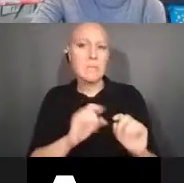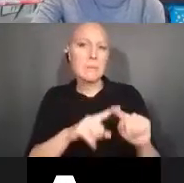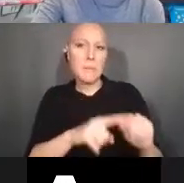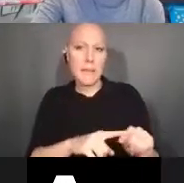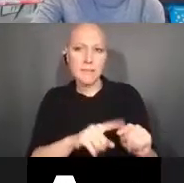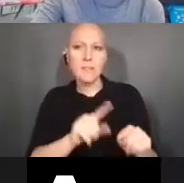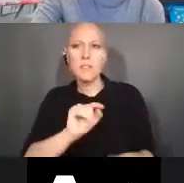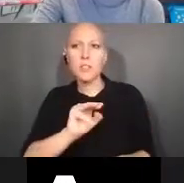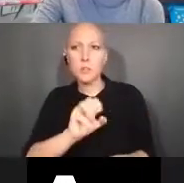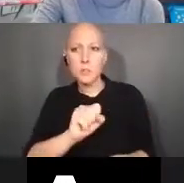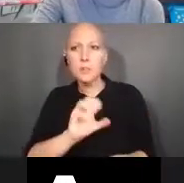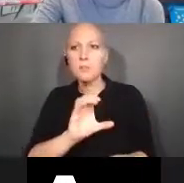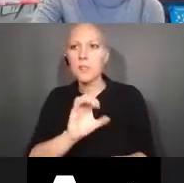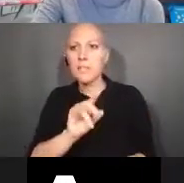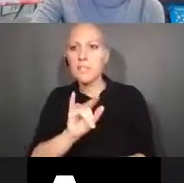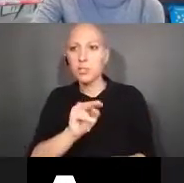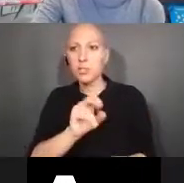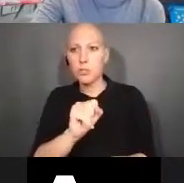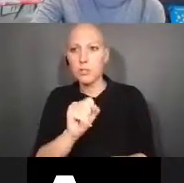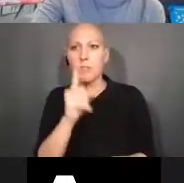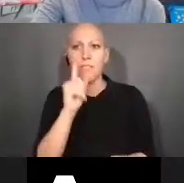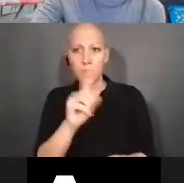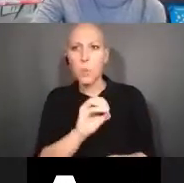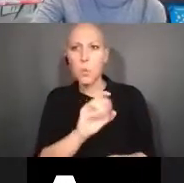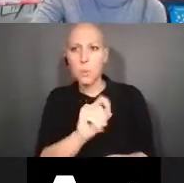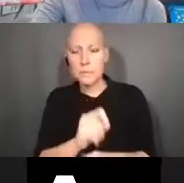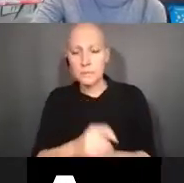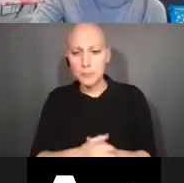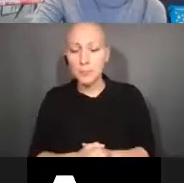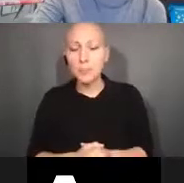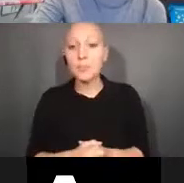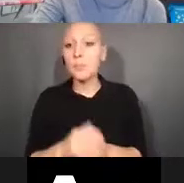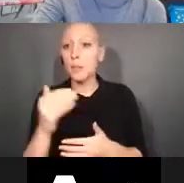All right. The next question we have is when do you have to report in iEdison?